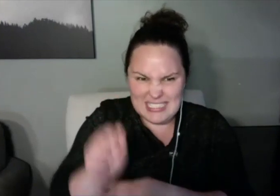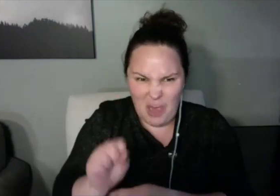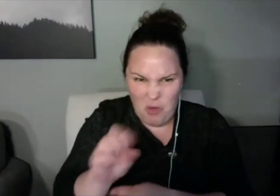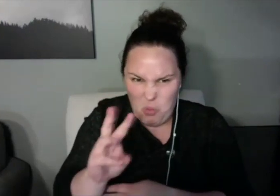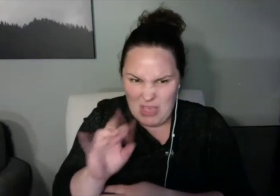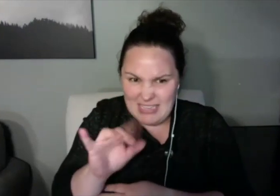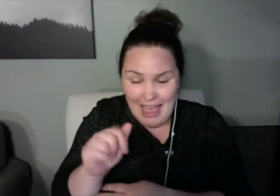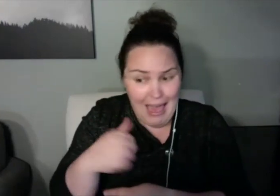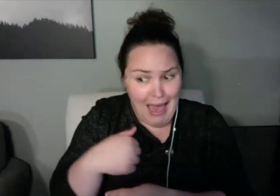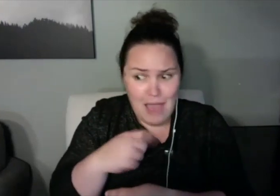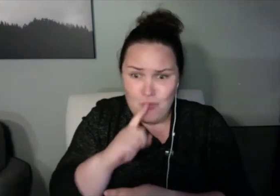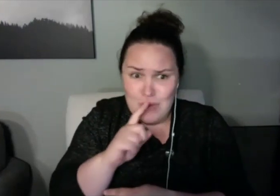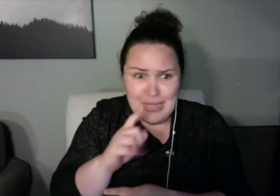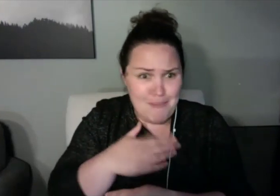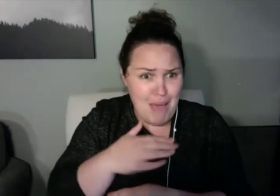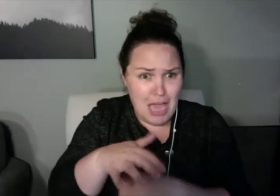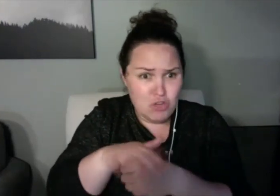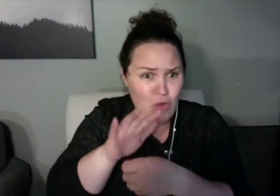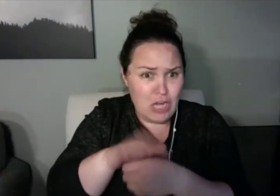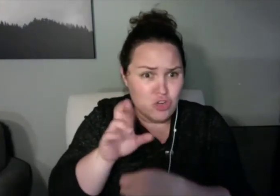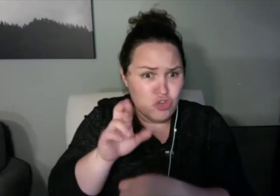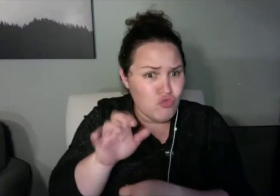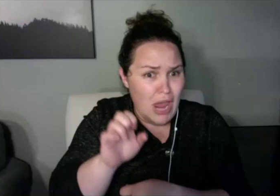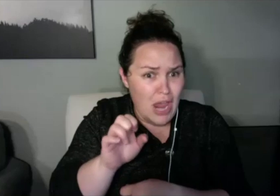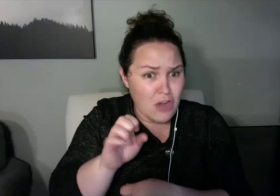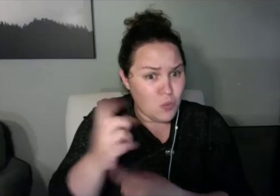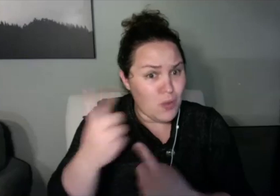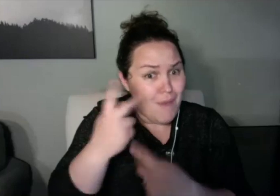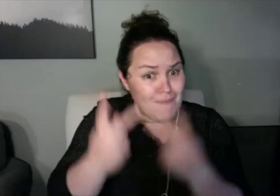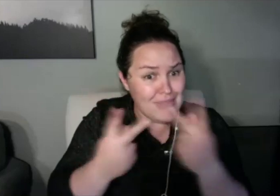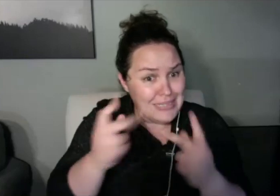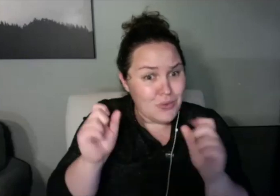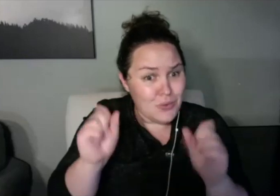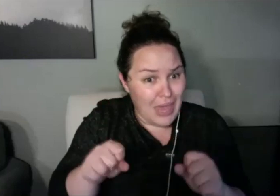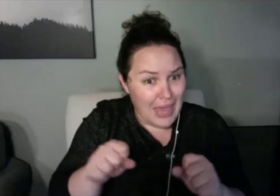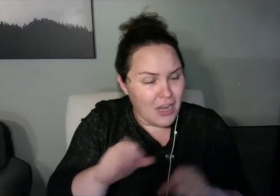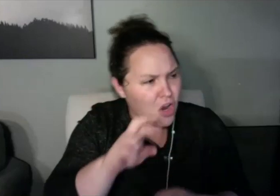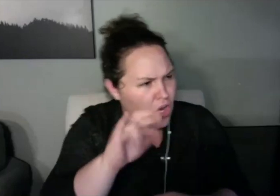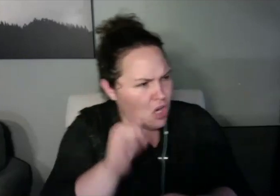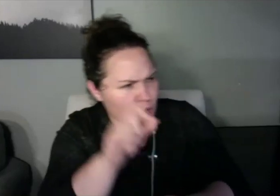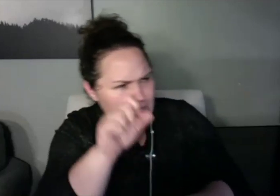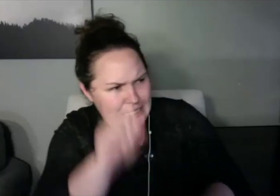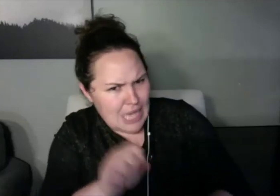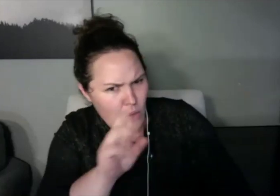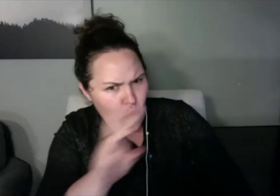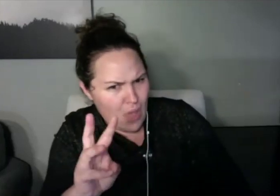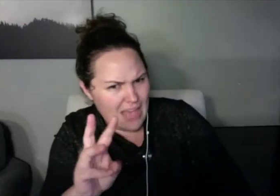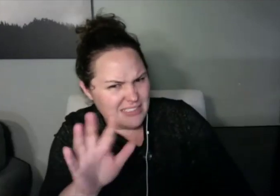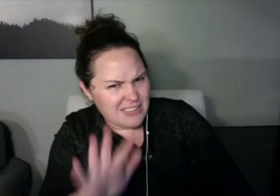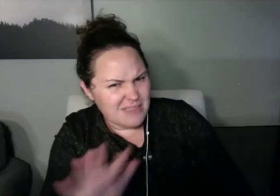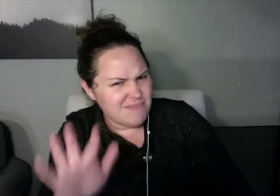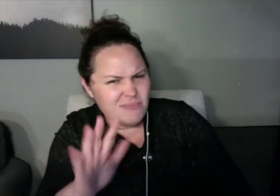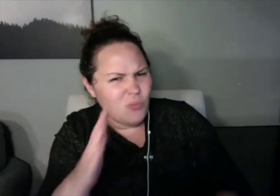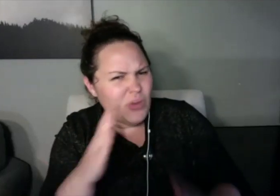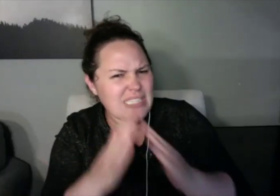you don't have to shove it into the pencil sharpeners. I hate pencil sharpeners. The rolling kind. The hand kind.